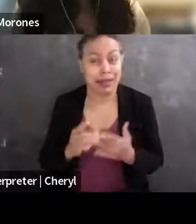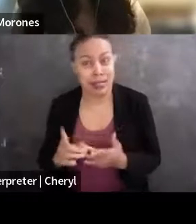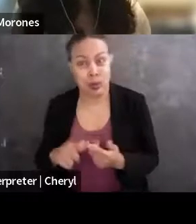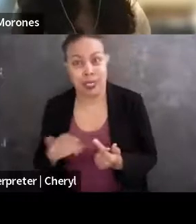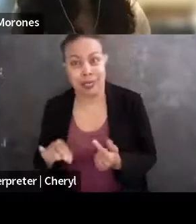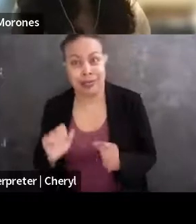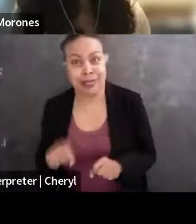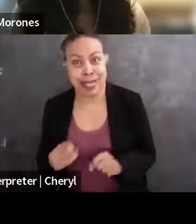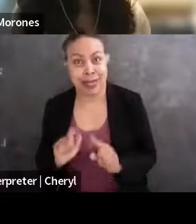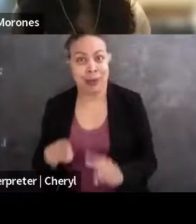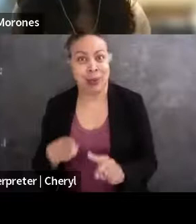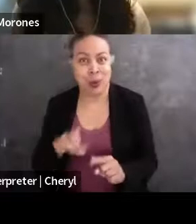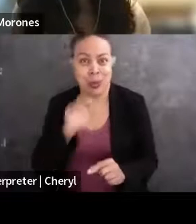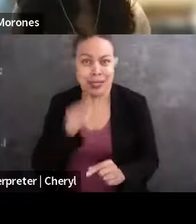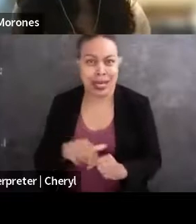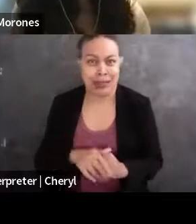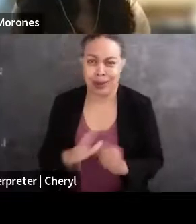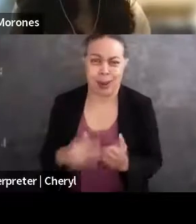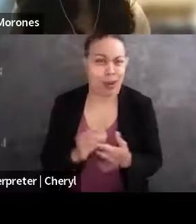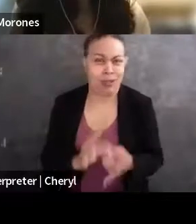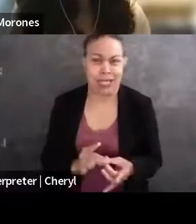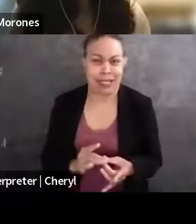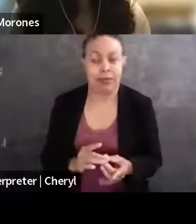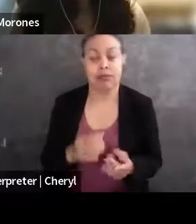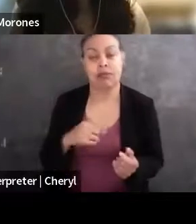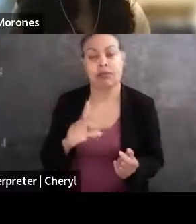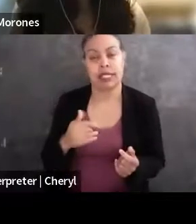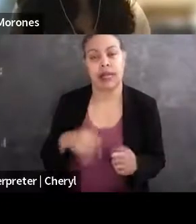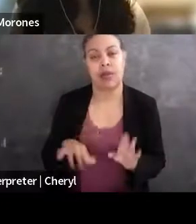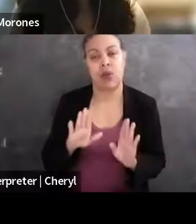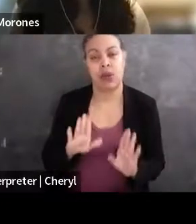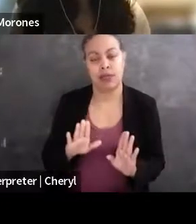I got a very wonderful and significant scholarship